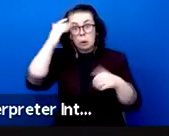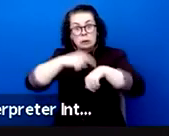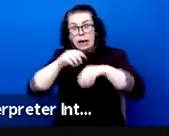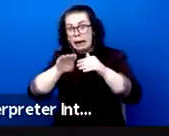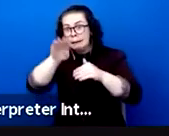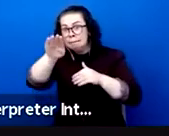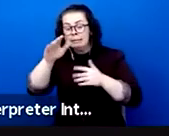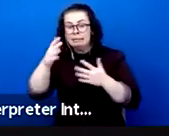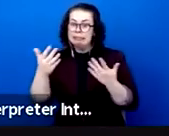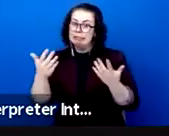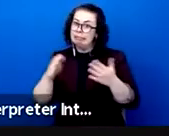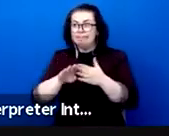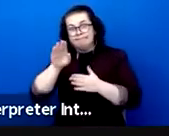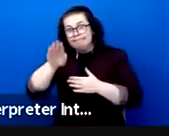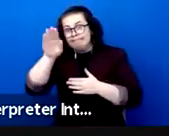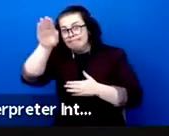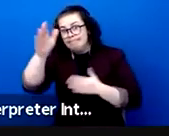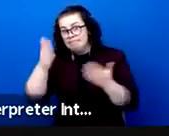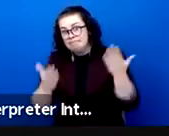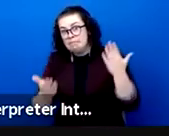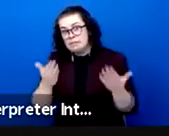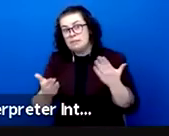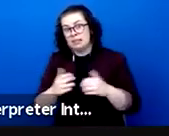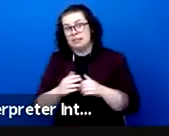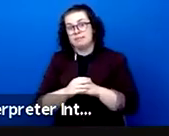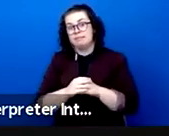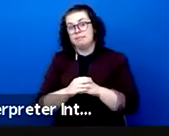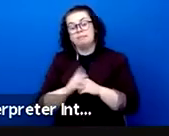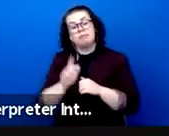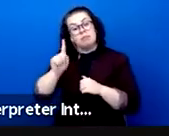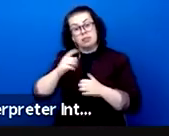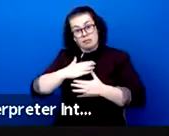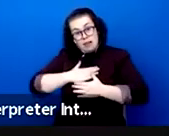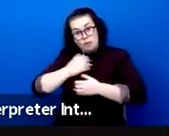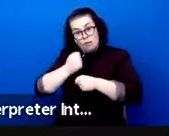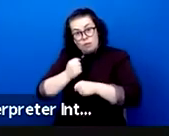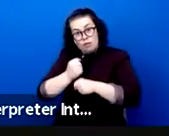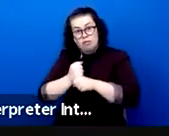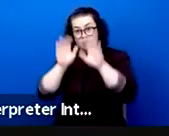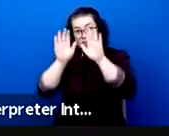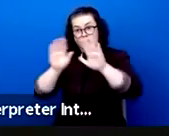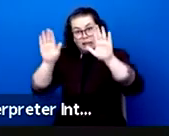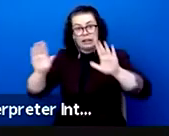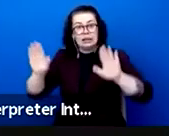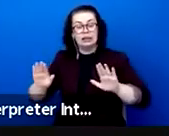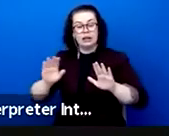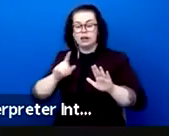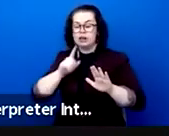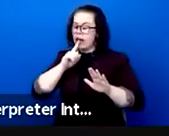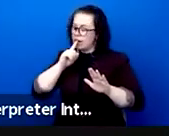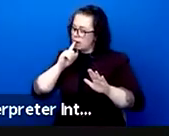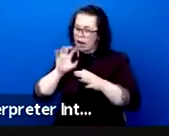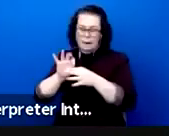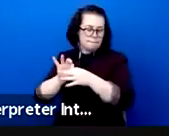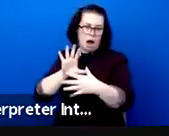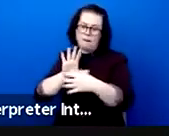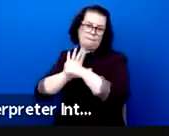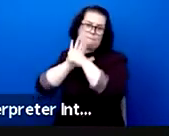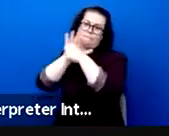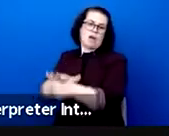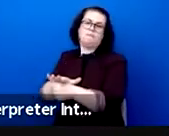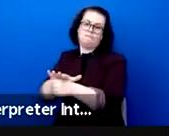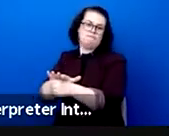particularly fragile is being hit with particular violence. Fragile because theatre makers